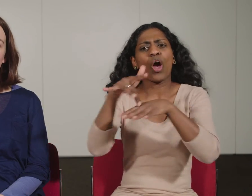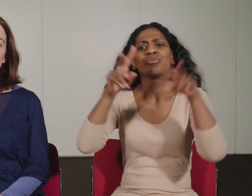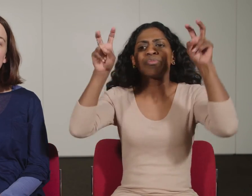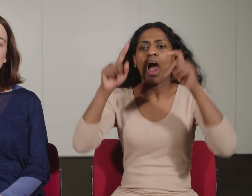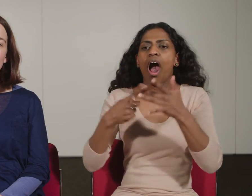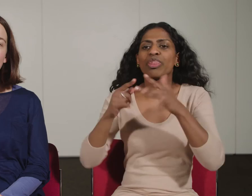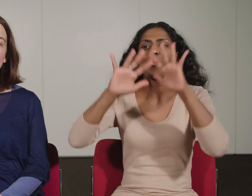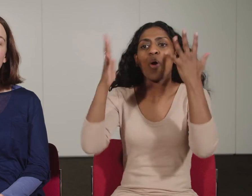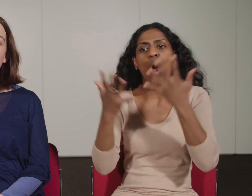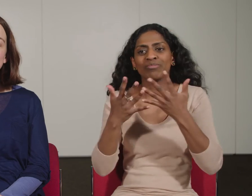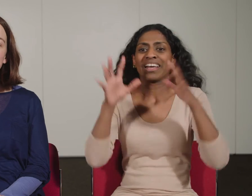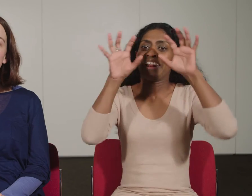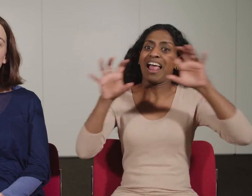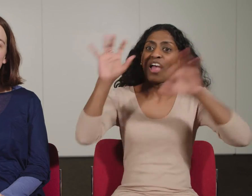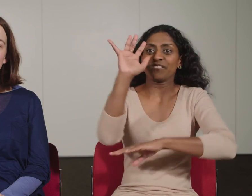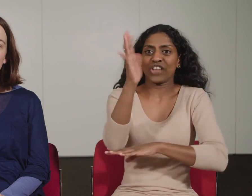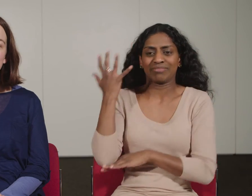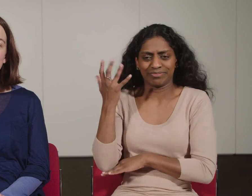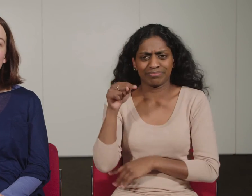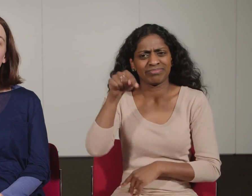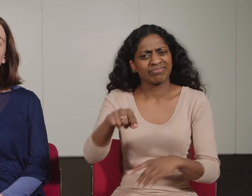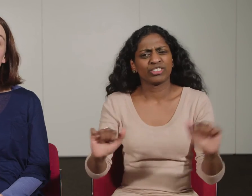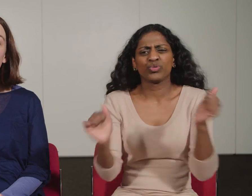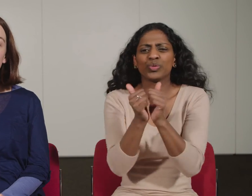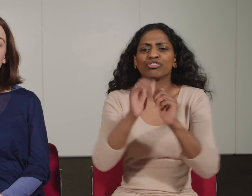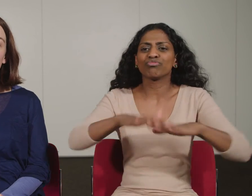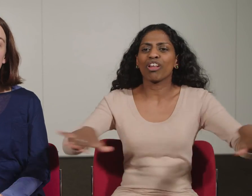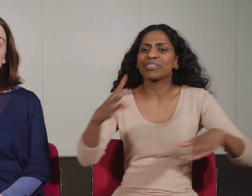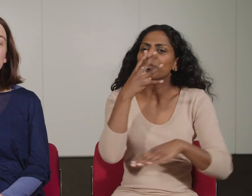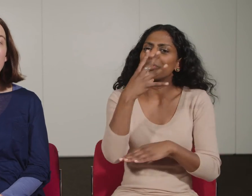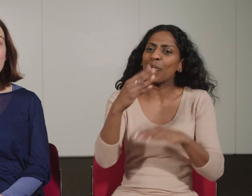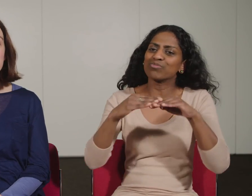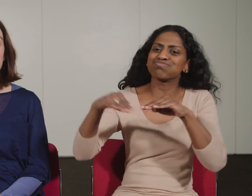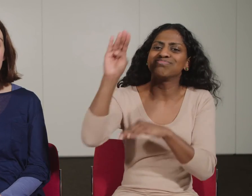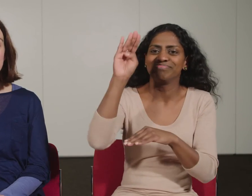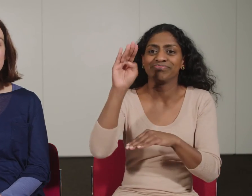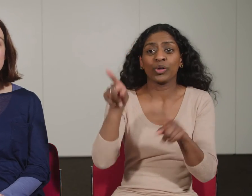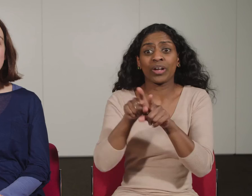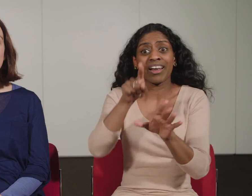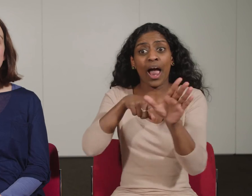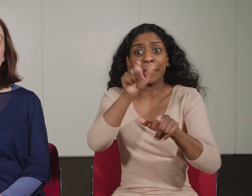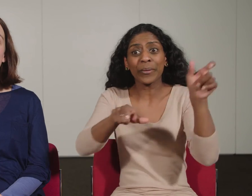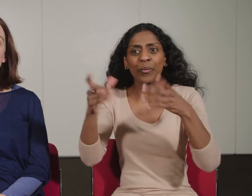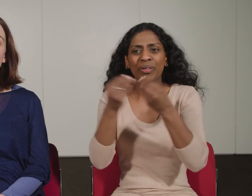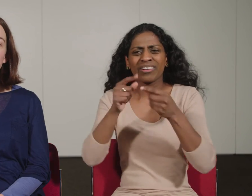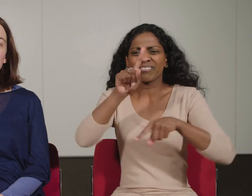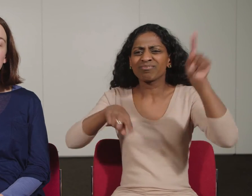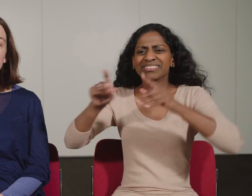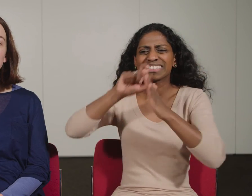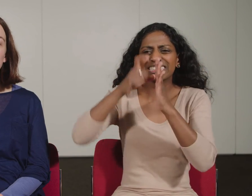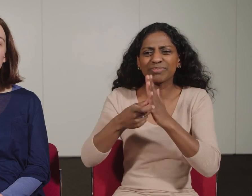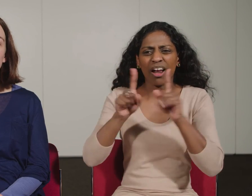from Same Sky & Different Planet Arts called Otherworld – Cloud Forest. This age 4 +show